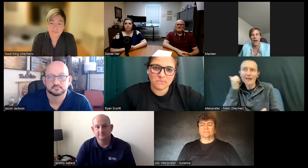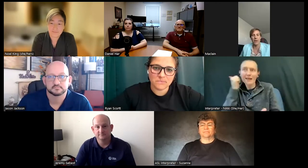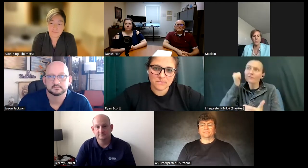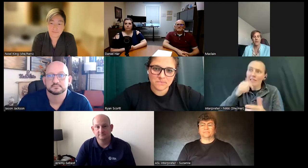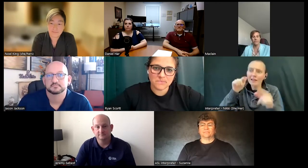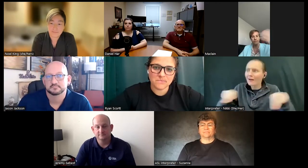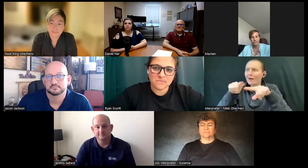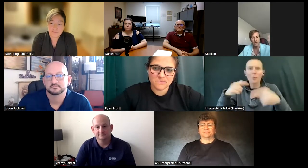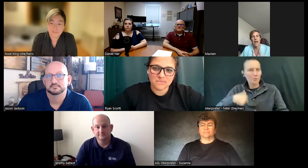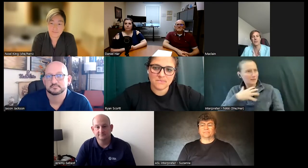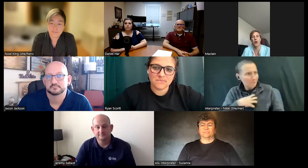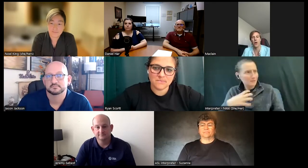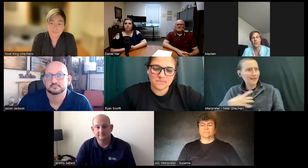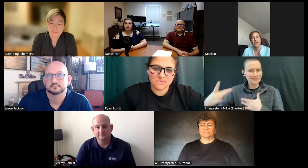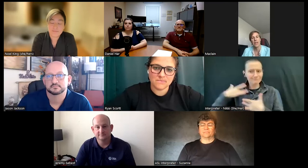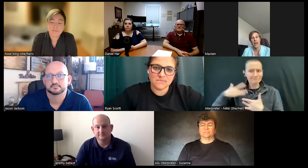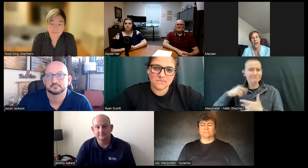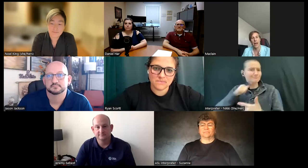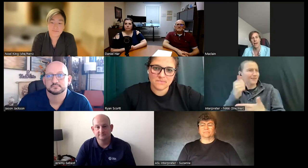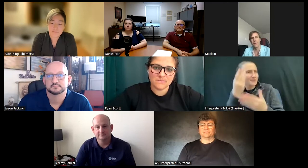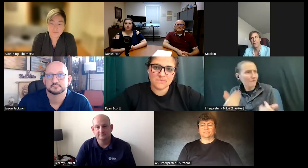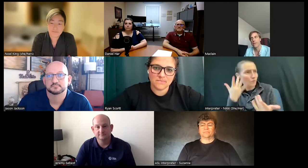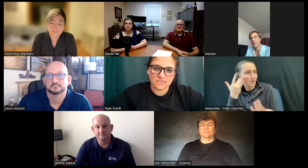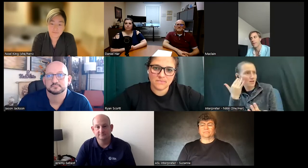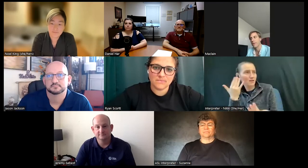about not solved and